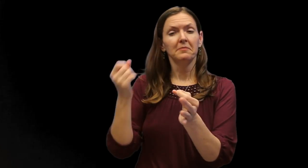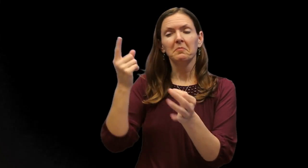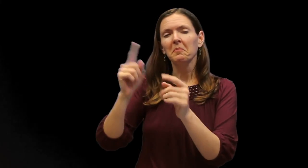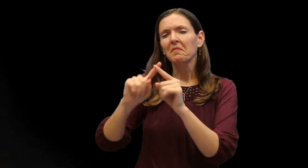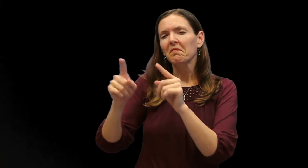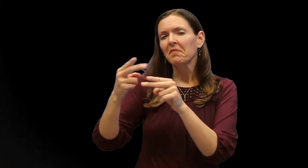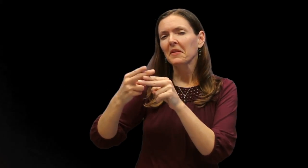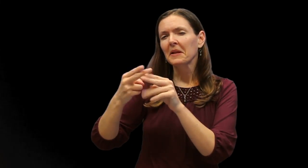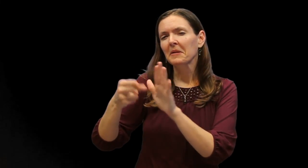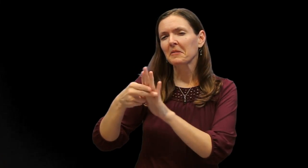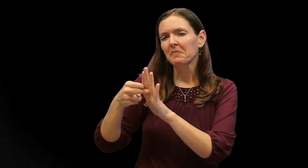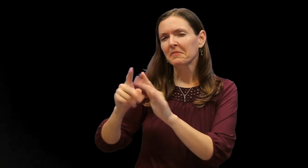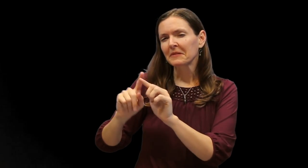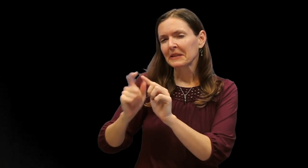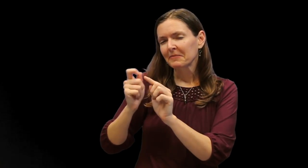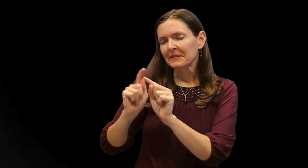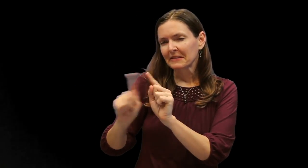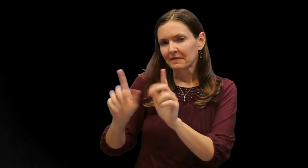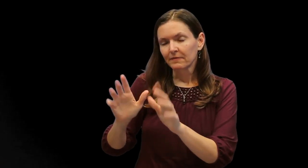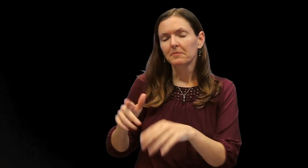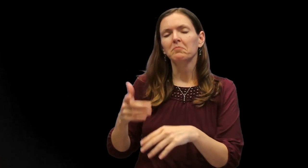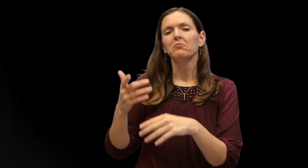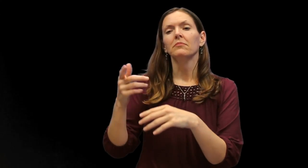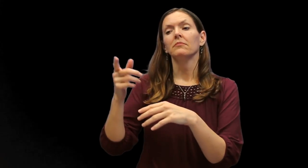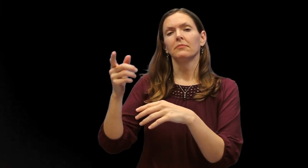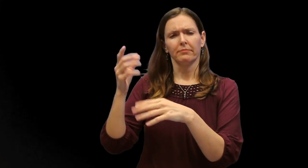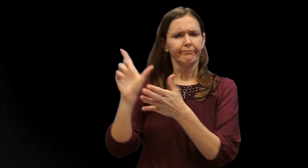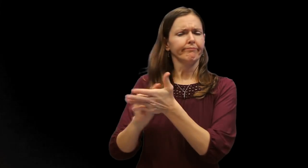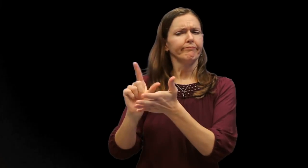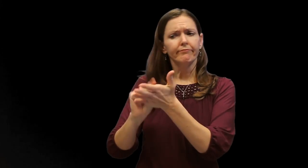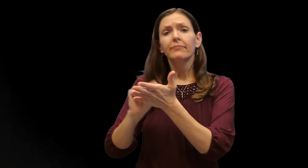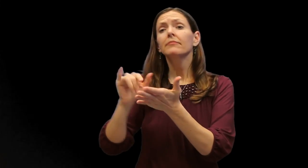He uses a slightly different term when he talks about academic language.